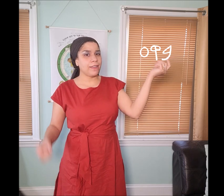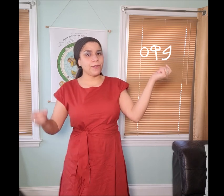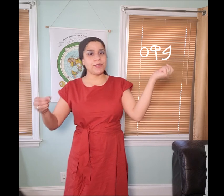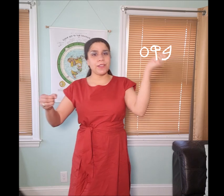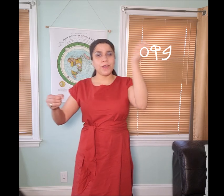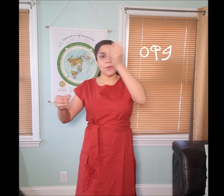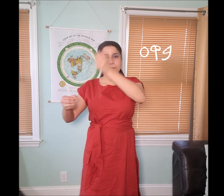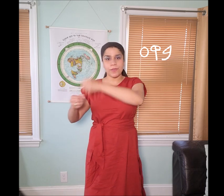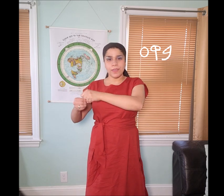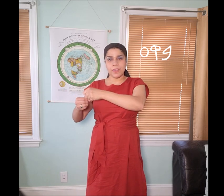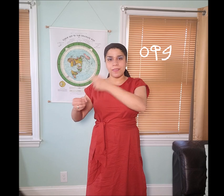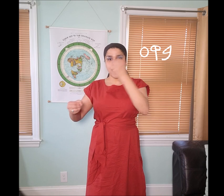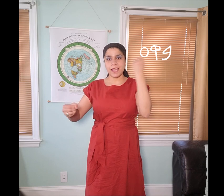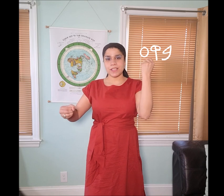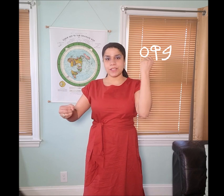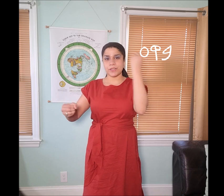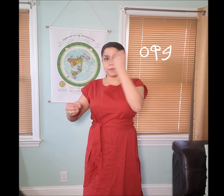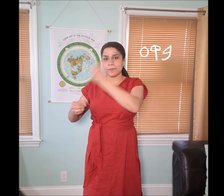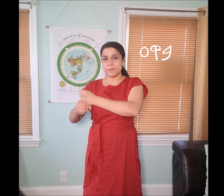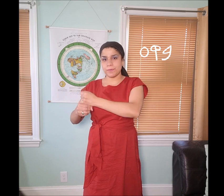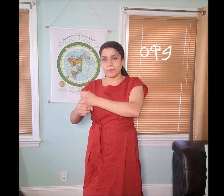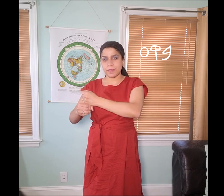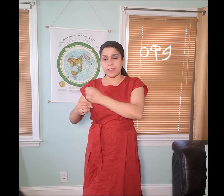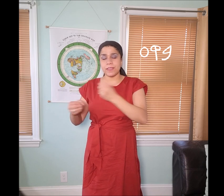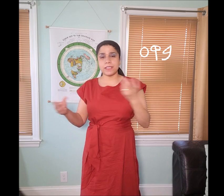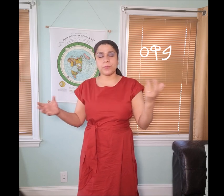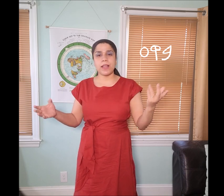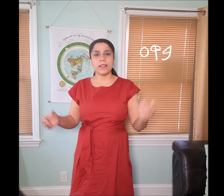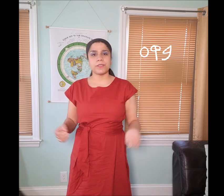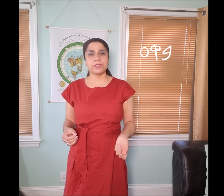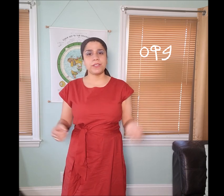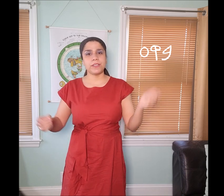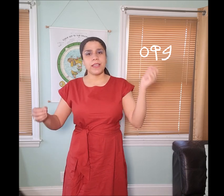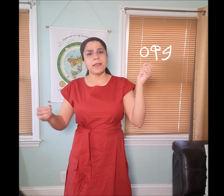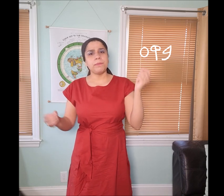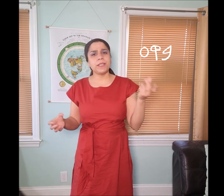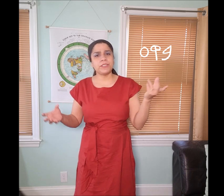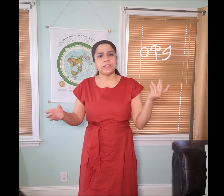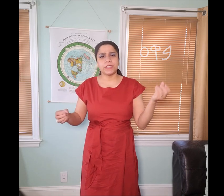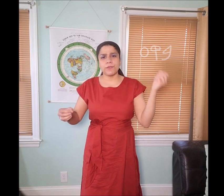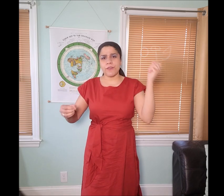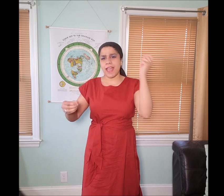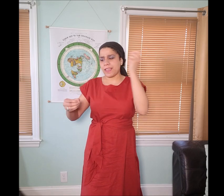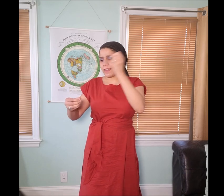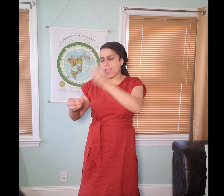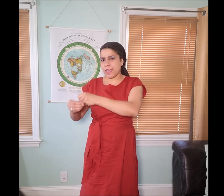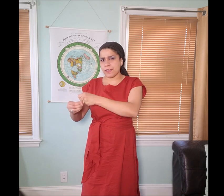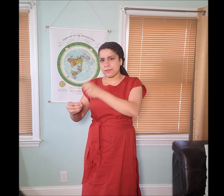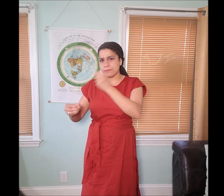if you didn't know the hand gesture. This is well understood. Imagine yourself cracking an egg.